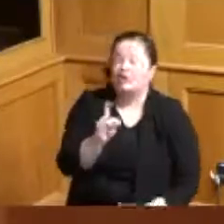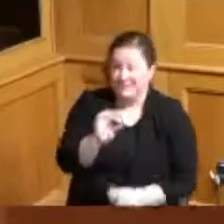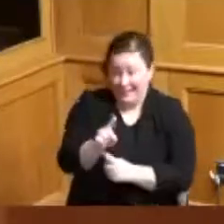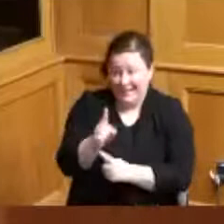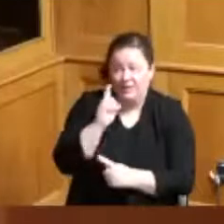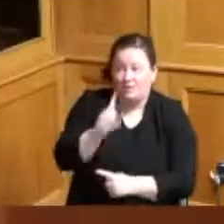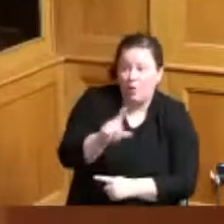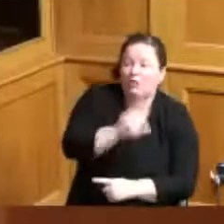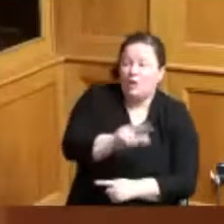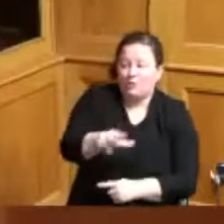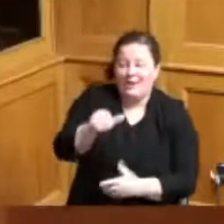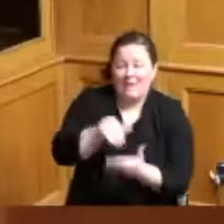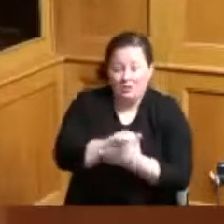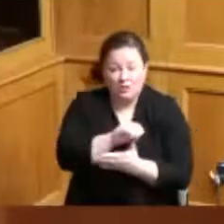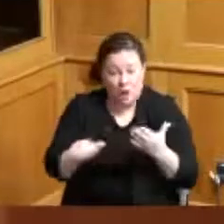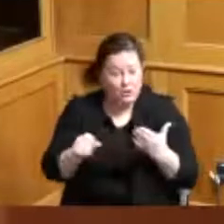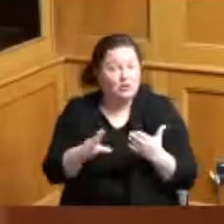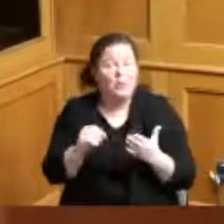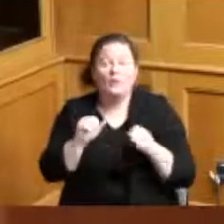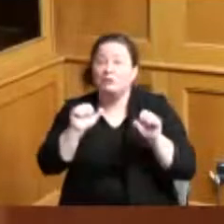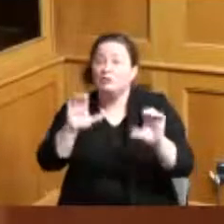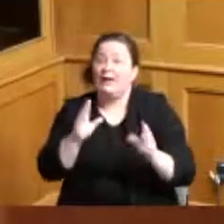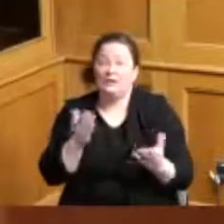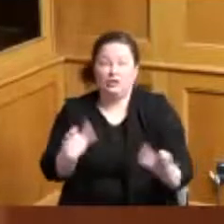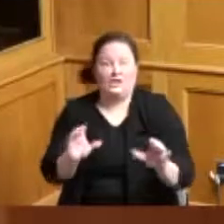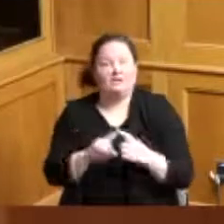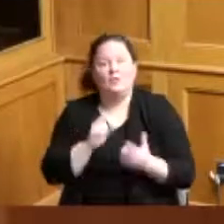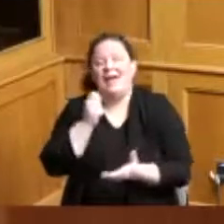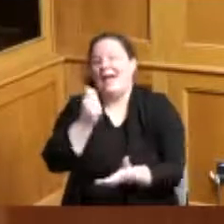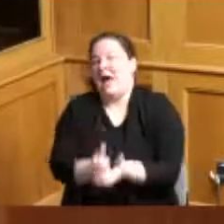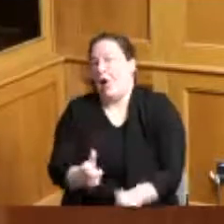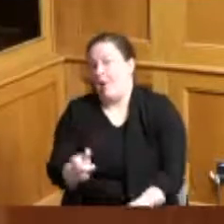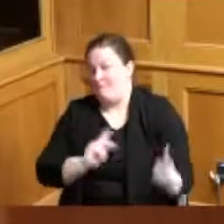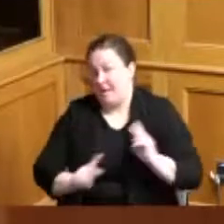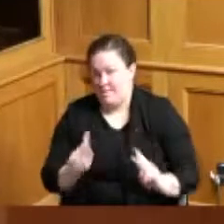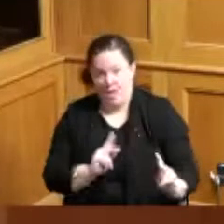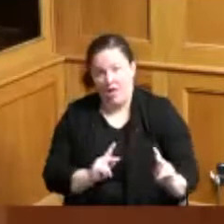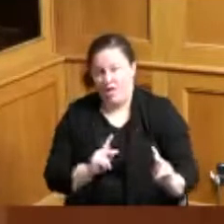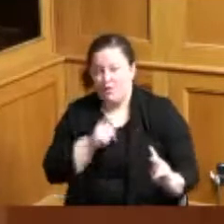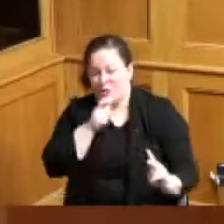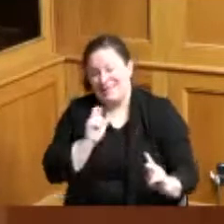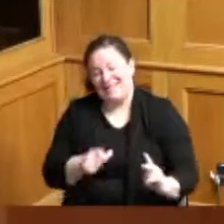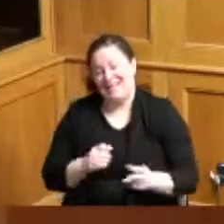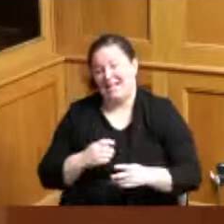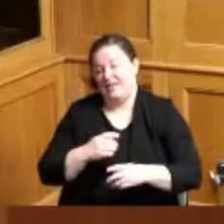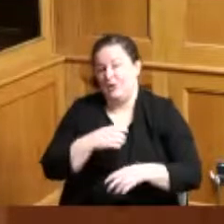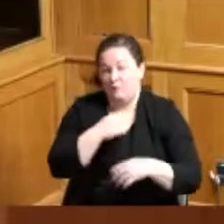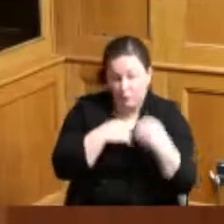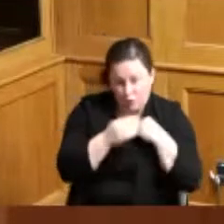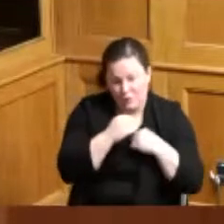of us to help people in need of food with food insecurity so really excited about doing that